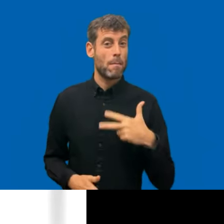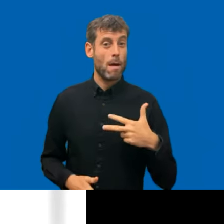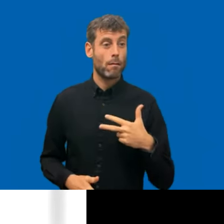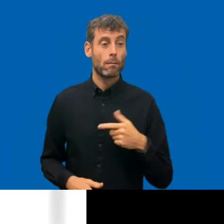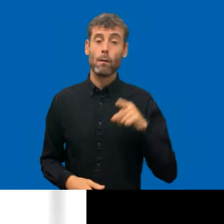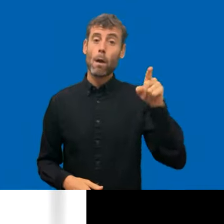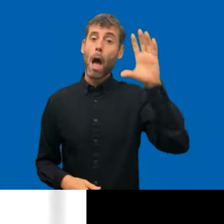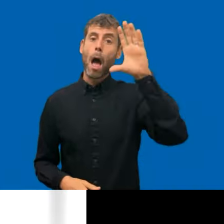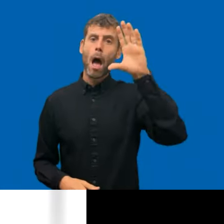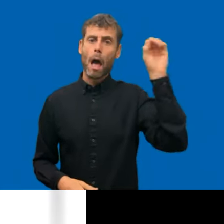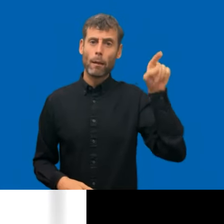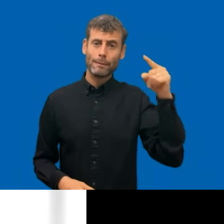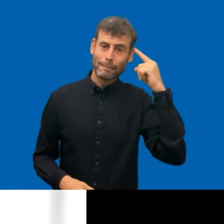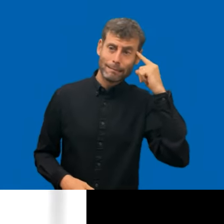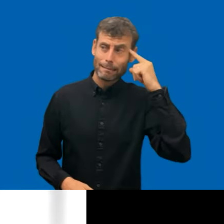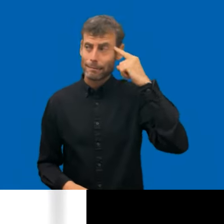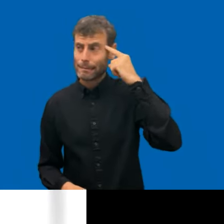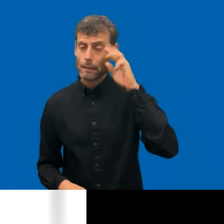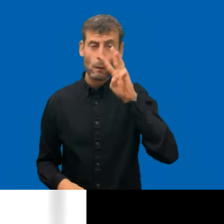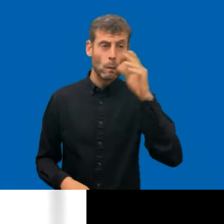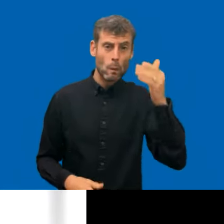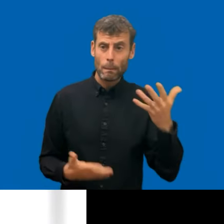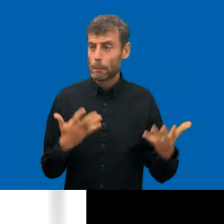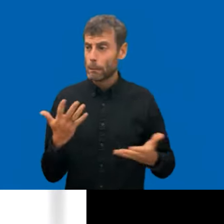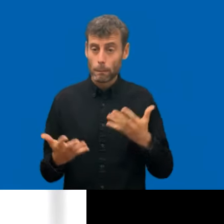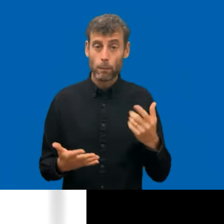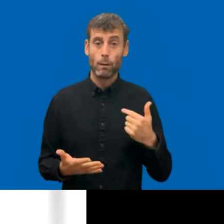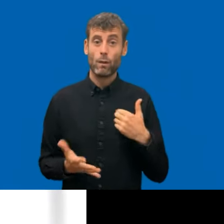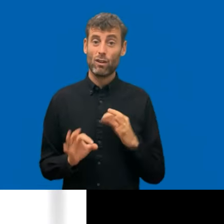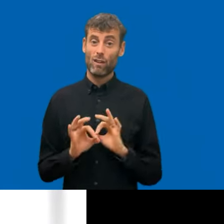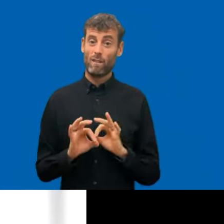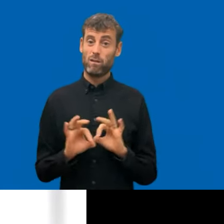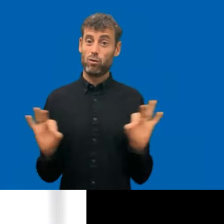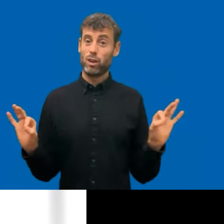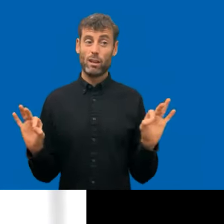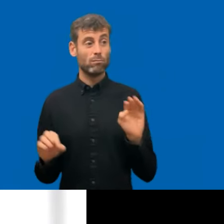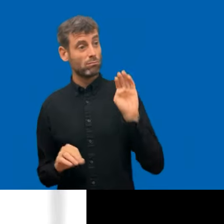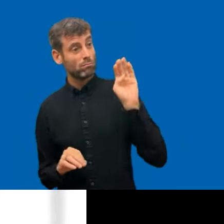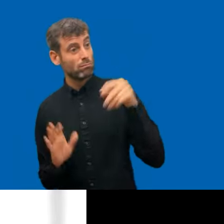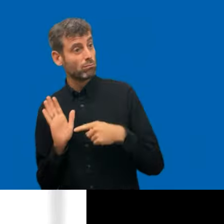Congratulations, you are monitored. I love to hear that. It's really